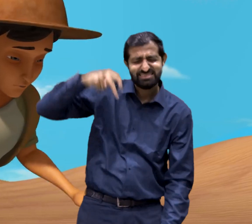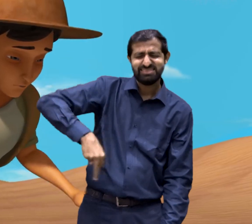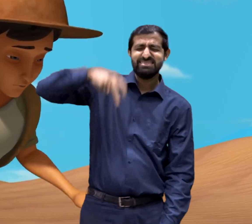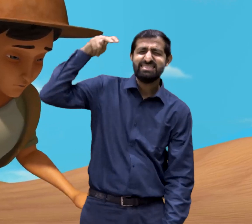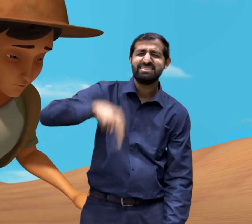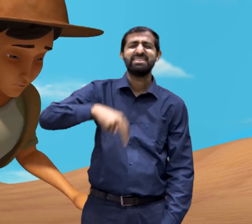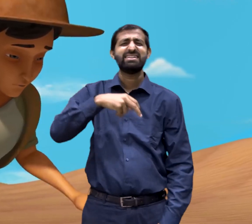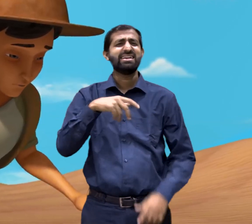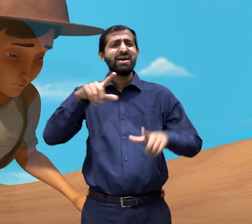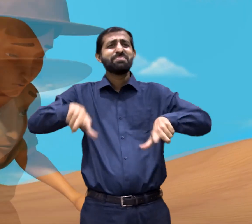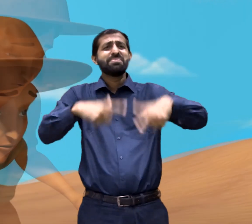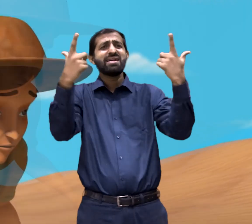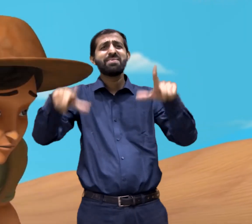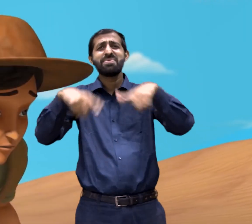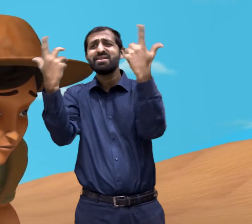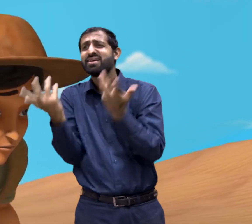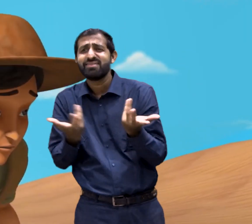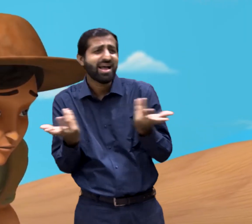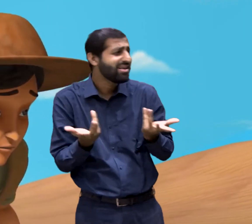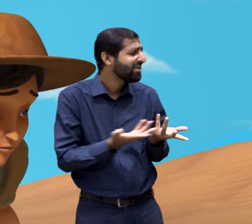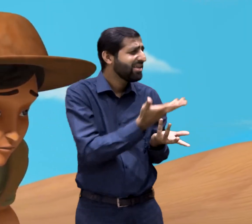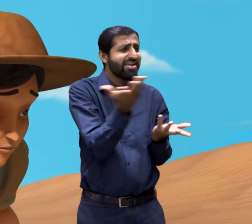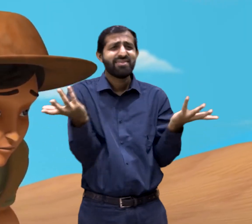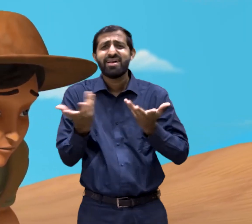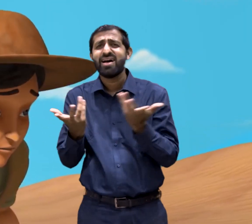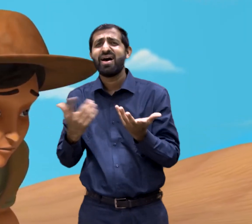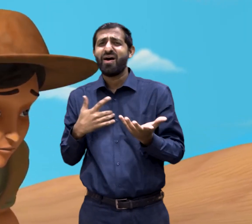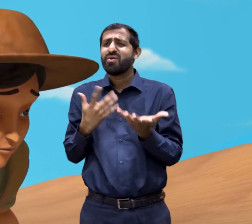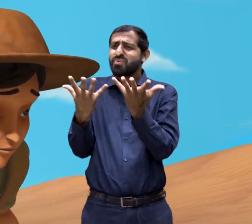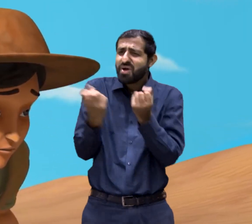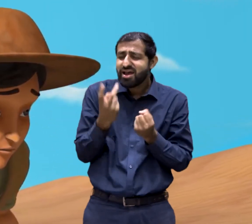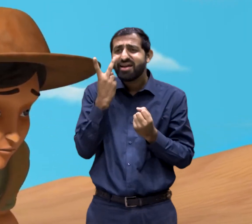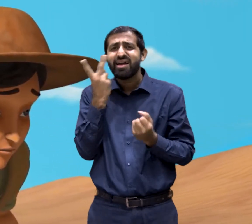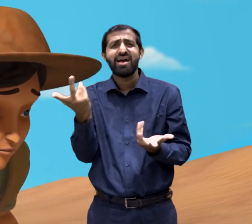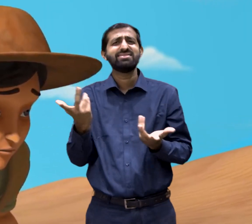so tired and wanted to have some rest. But not a single tree he found around him.